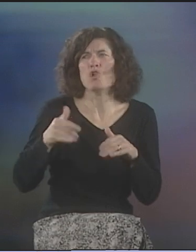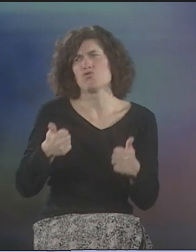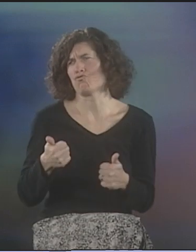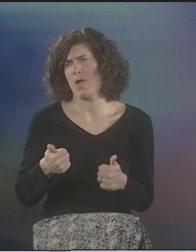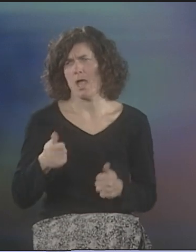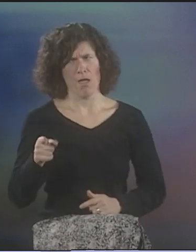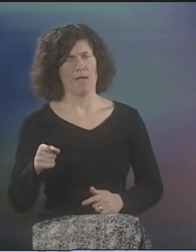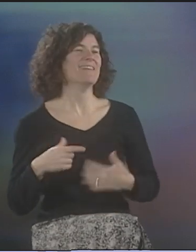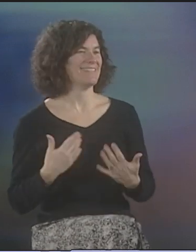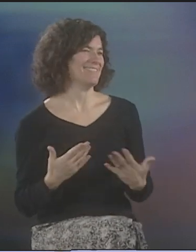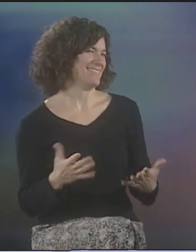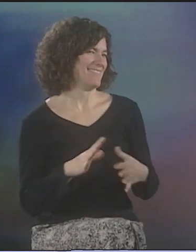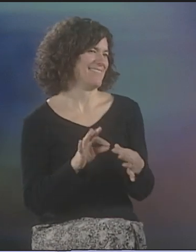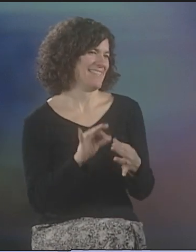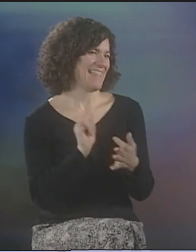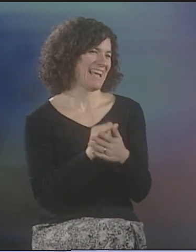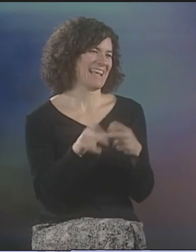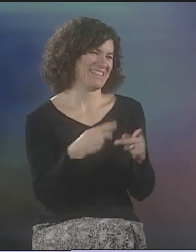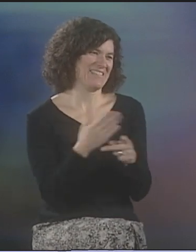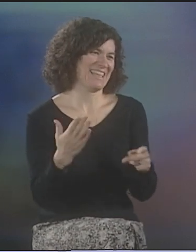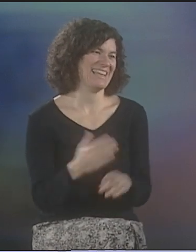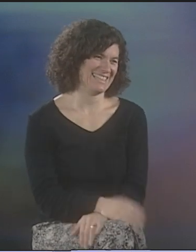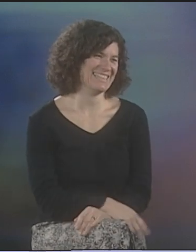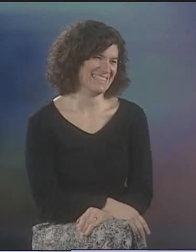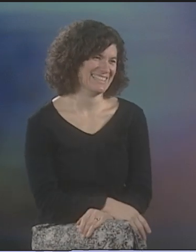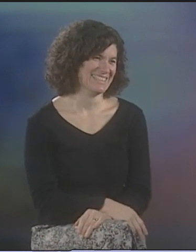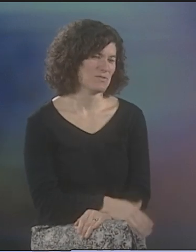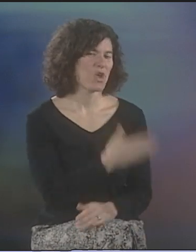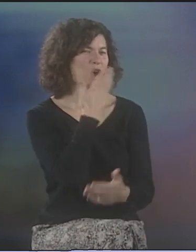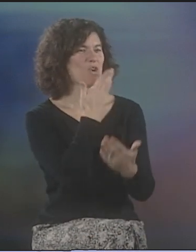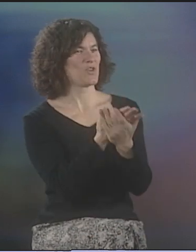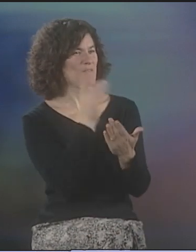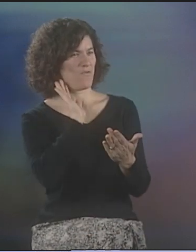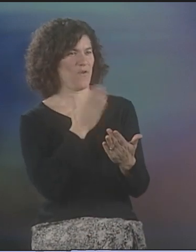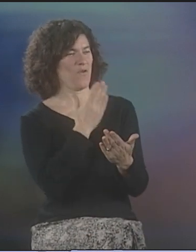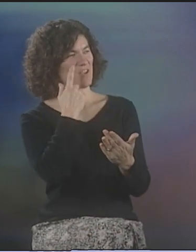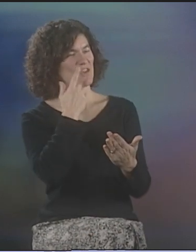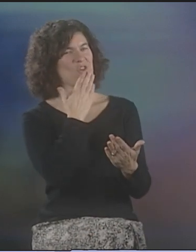"I NEED TO HOLD YOUR HAND. "I'M PATTING YOUR BACK. YOU'RE DOING A GREAT JOB. GO FOR IT." YOU KNOW, THAT KIND OF THING.